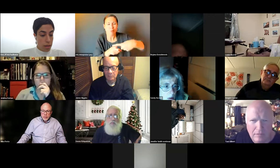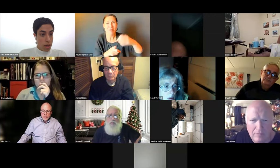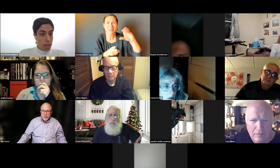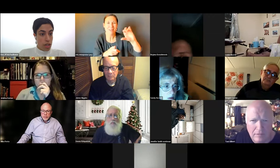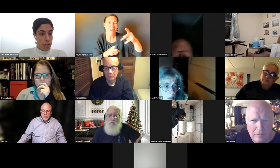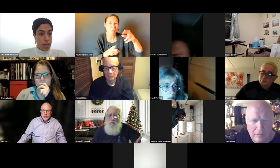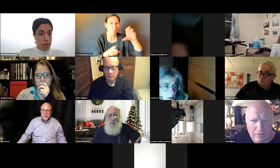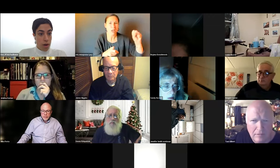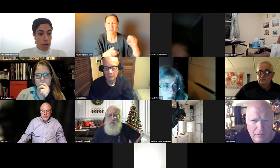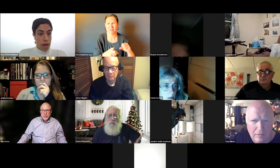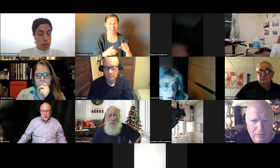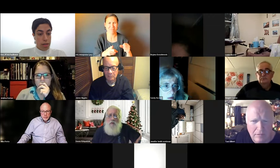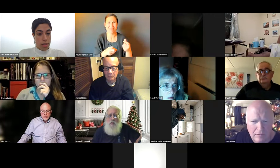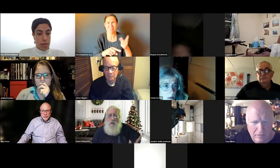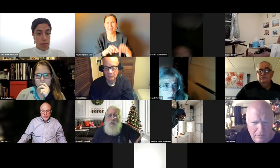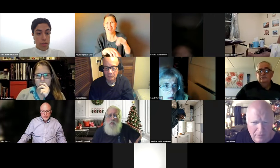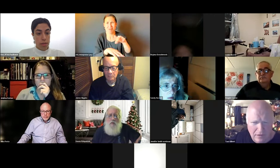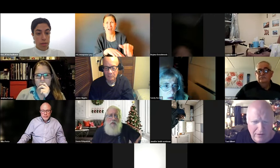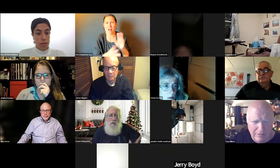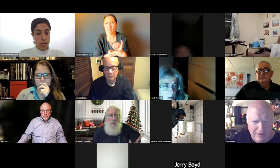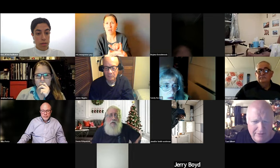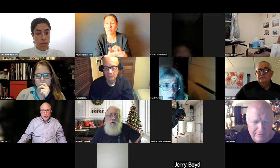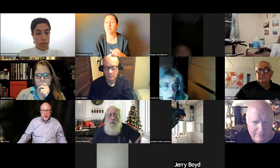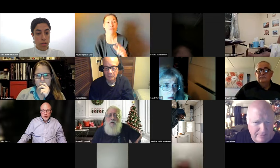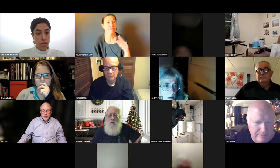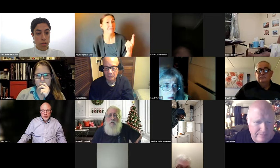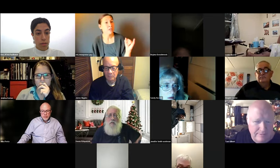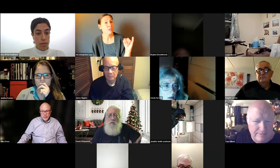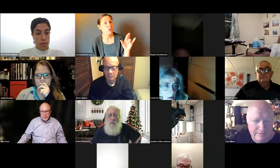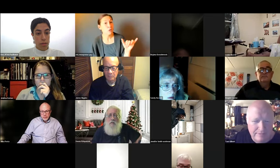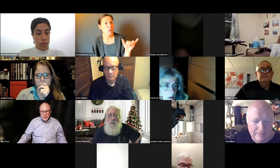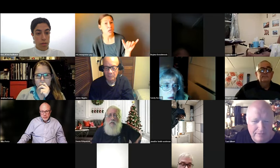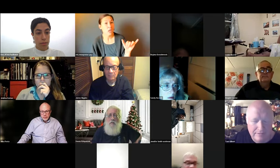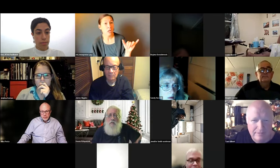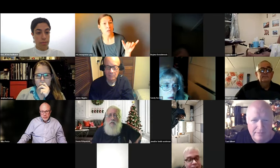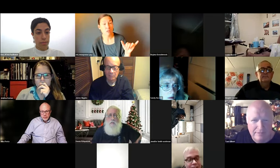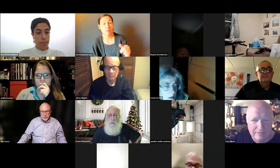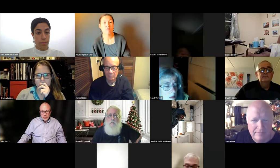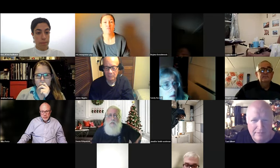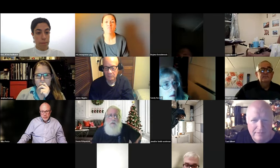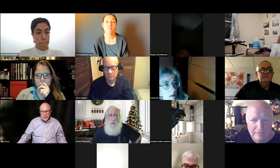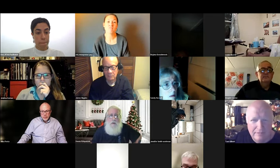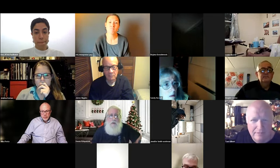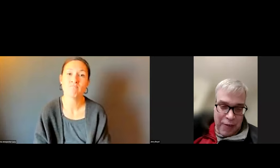STREET INTO CURB CUTS AT MAJOR INTERSECTION FOR PEDESTRIAN